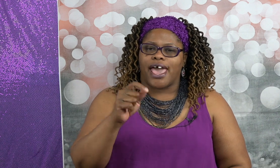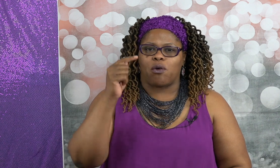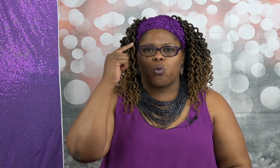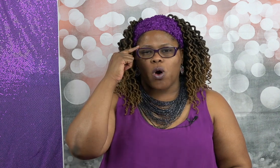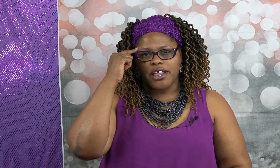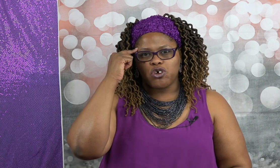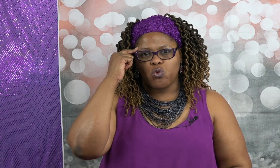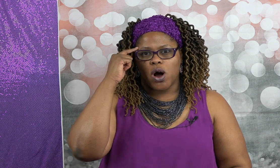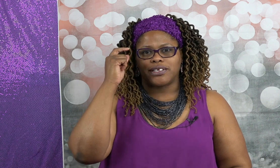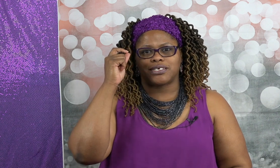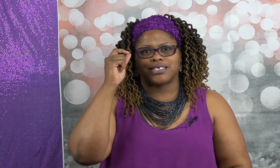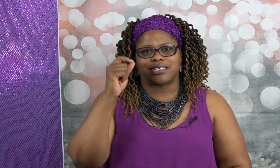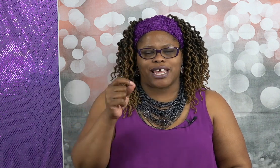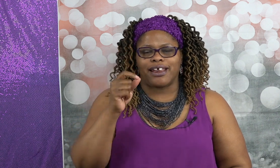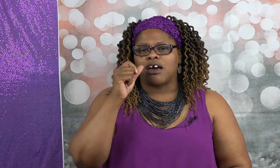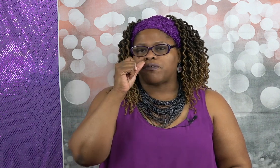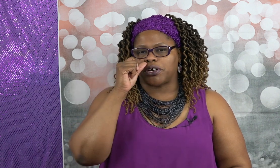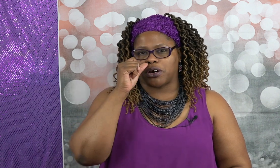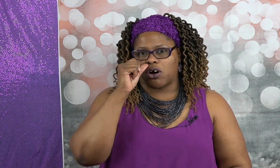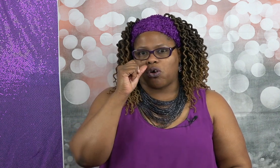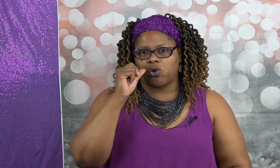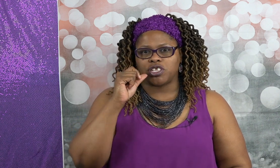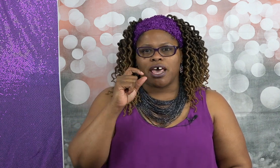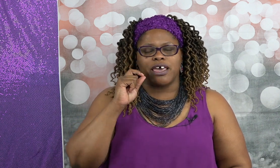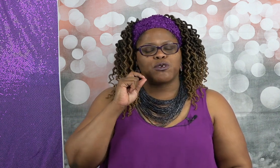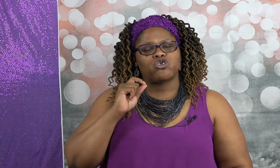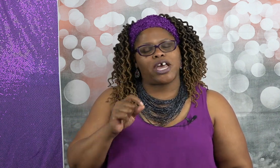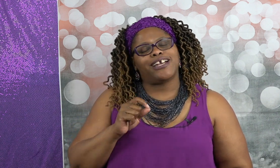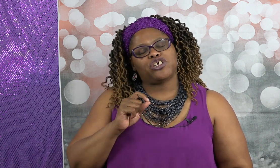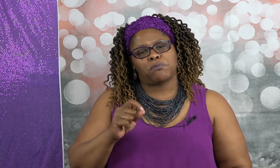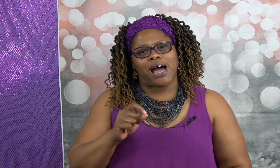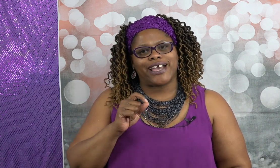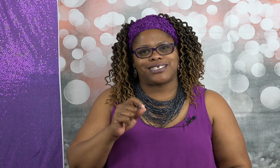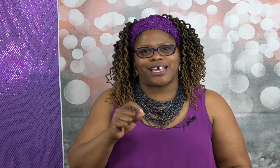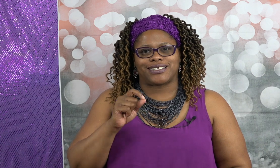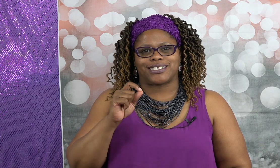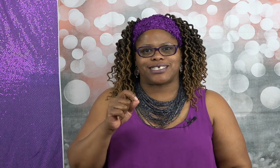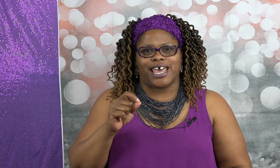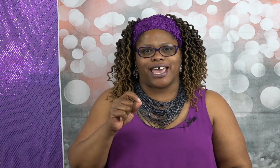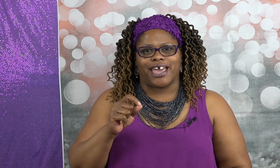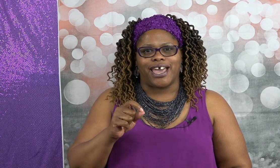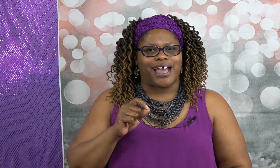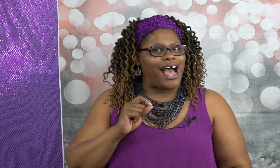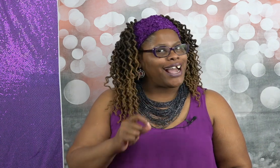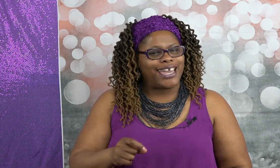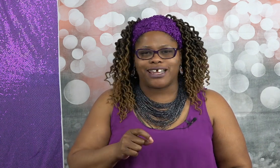what you want to set for your goals if you change your mindset to say I can't